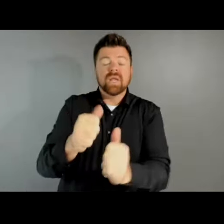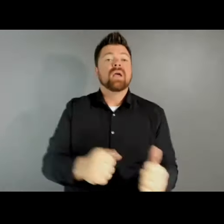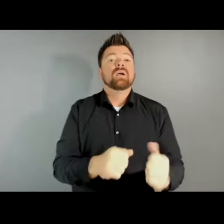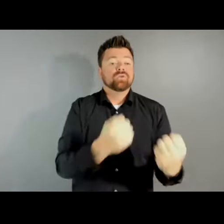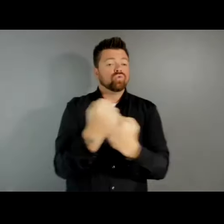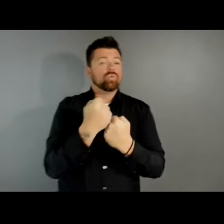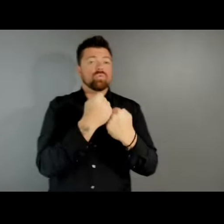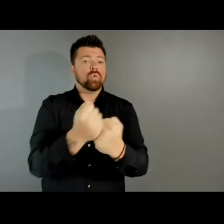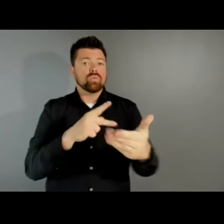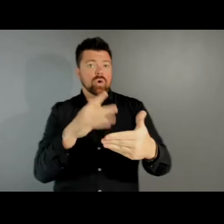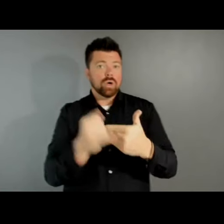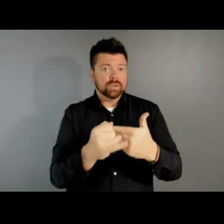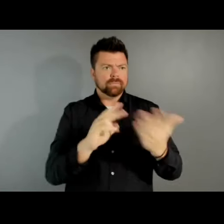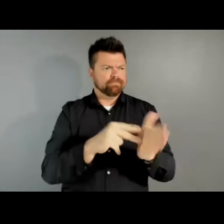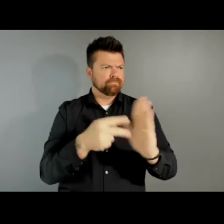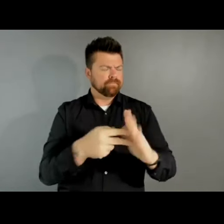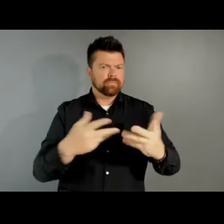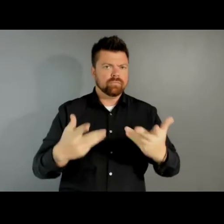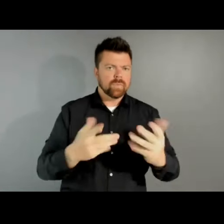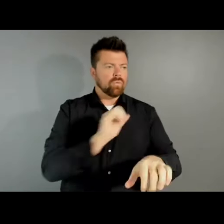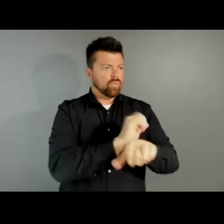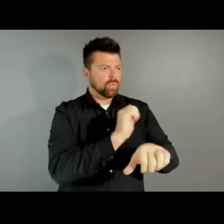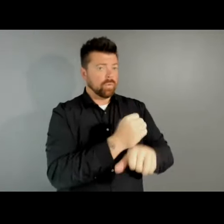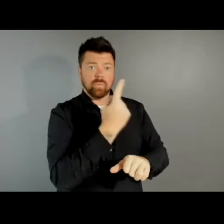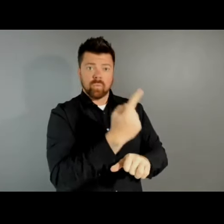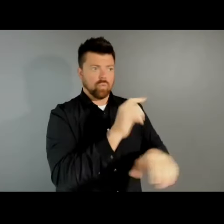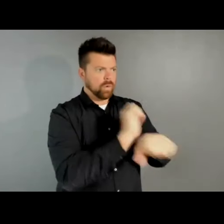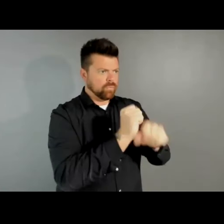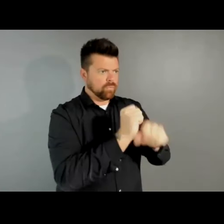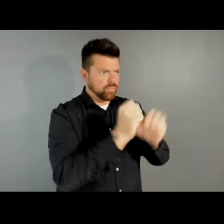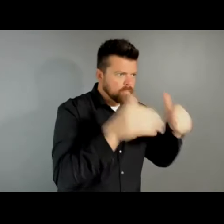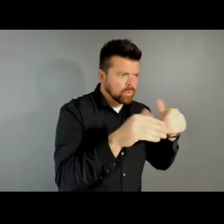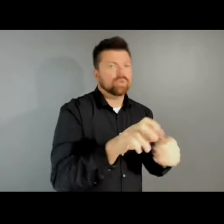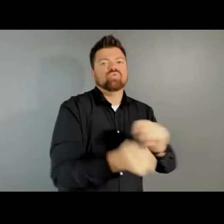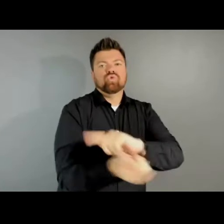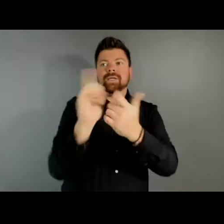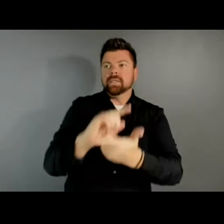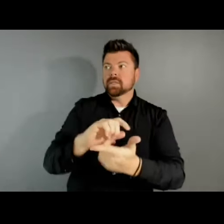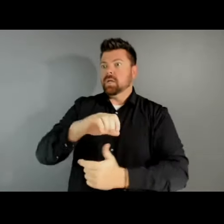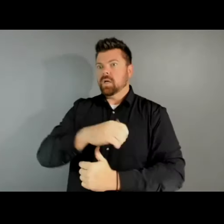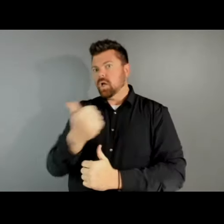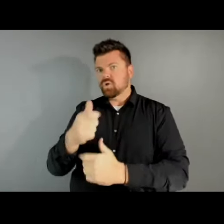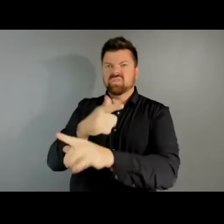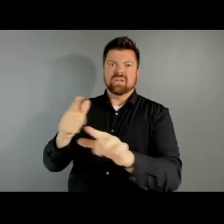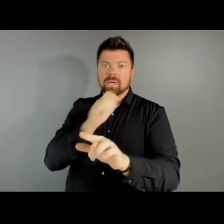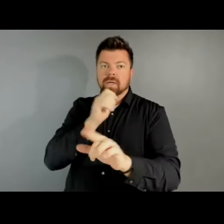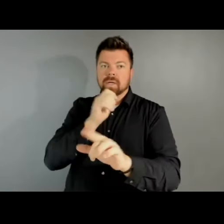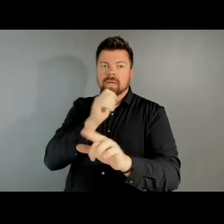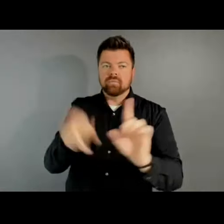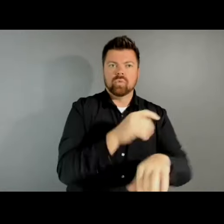recipients to translate work from other languages into English. This year, a total of $875,000